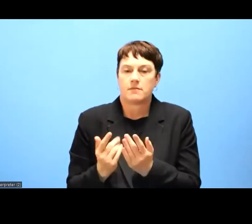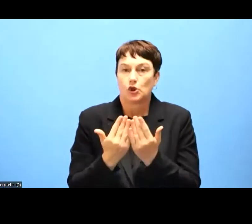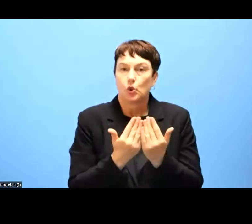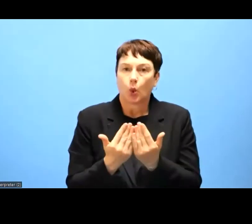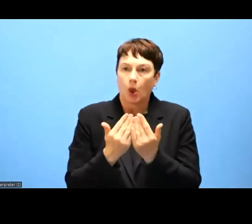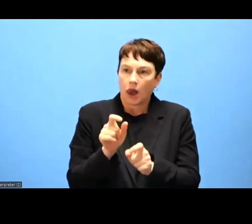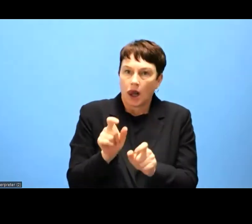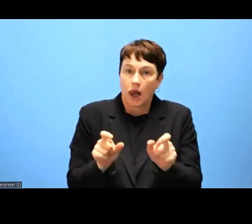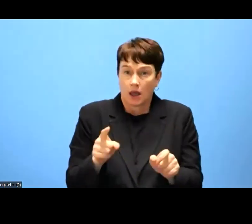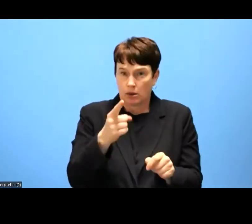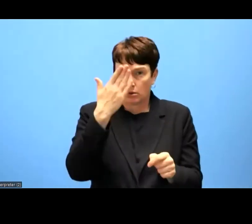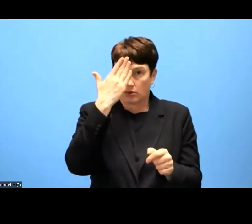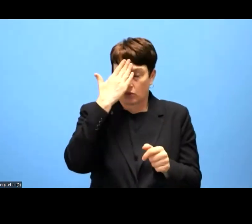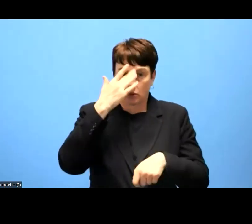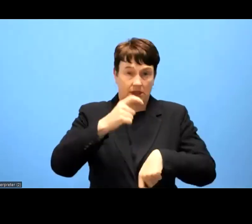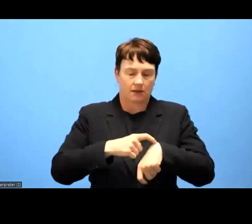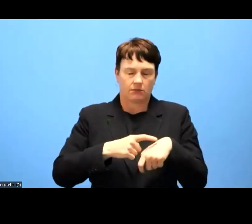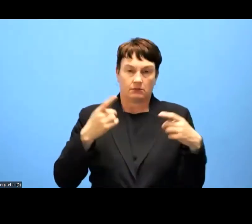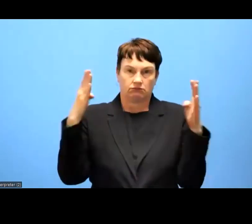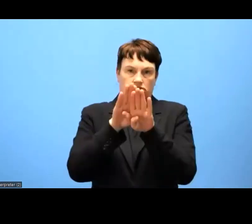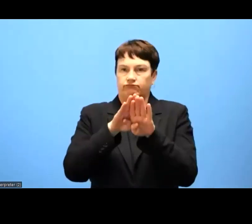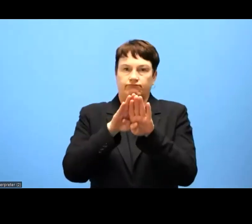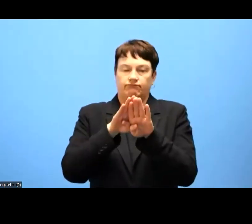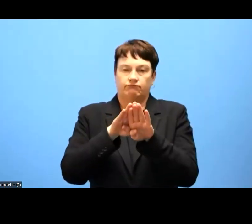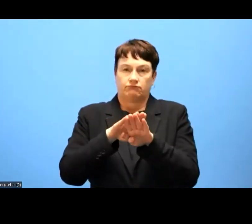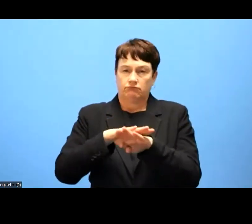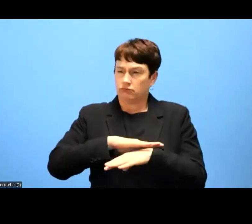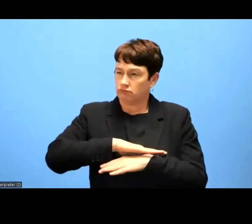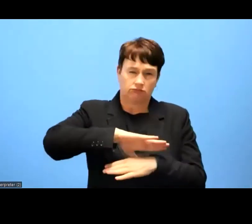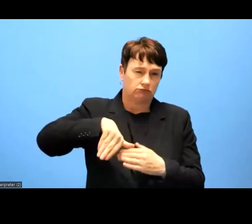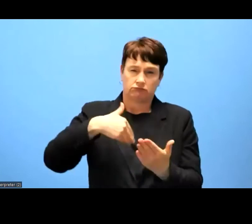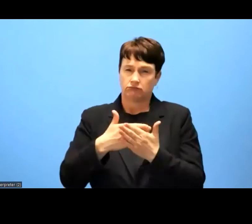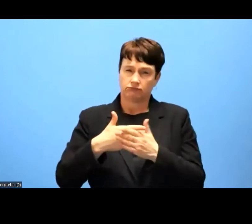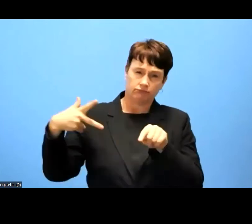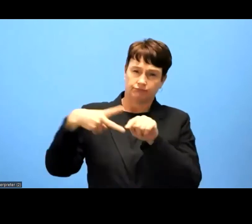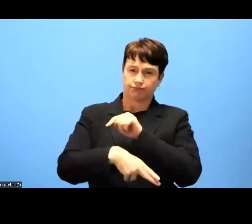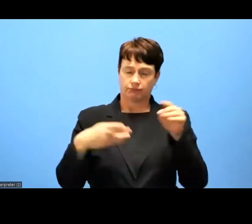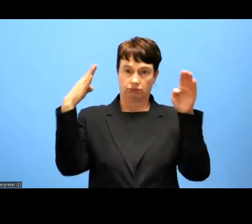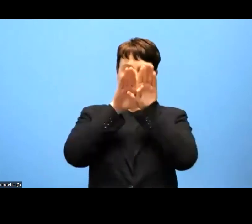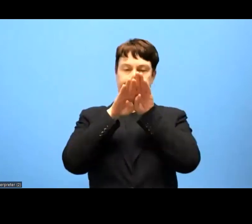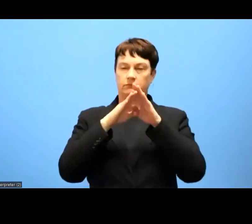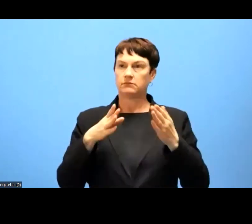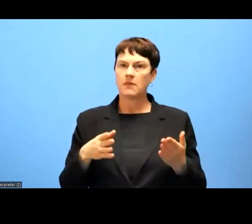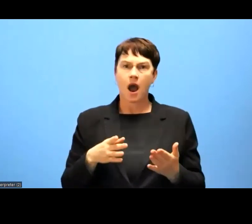years, it was absolutely necessary that these services would be, would have been accessible